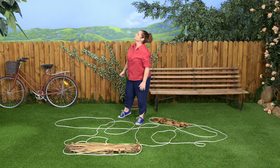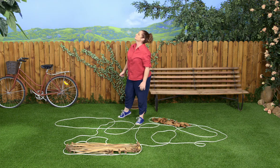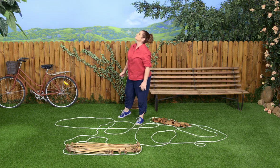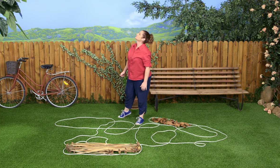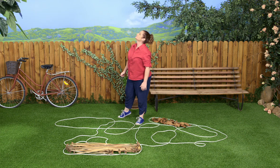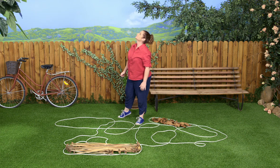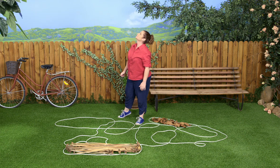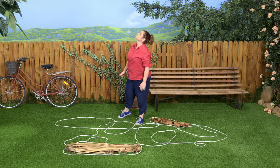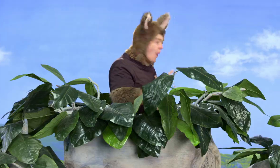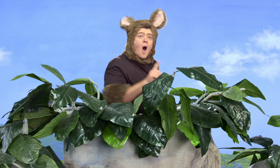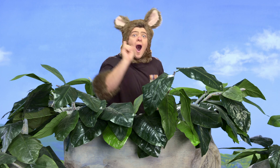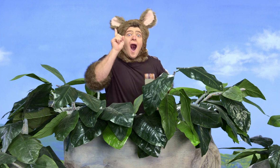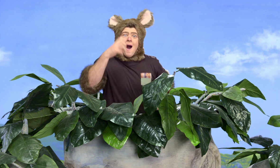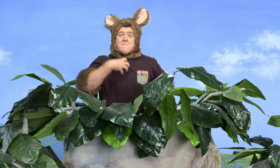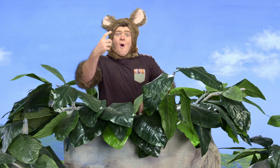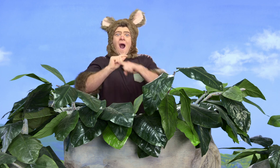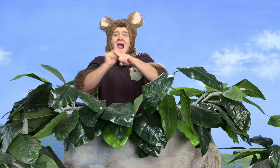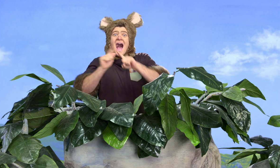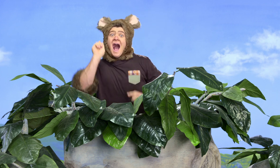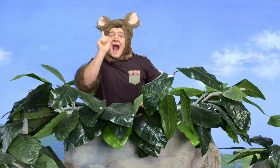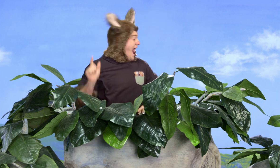Hmm. I know! More colour.